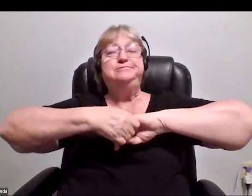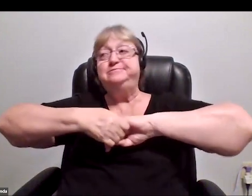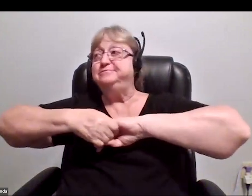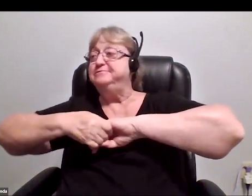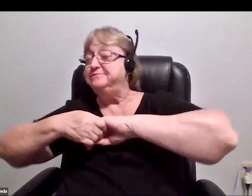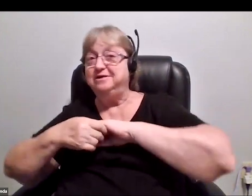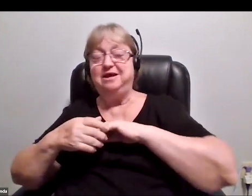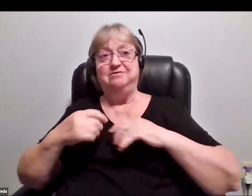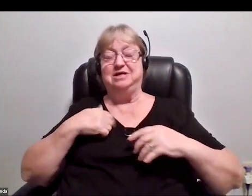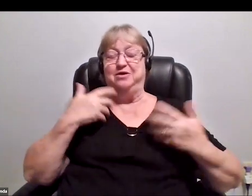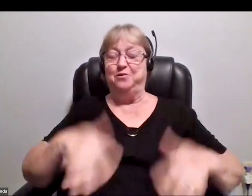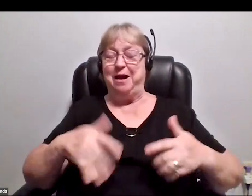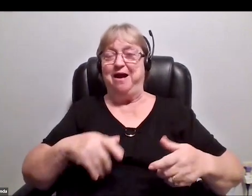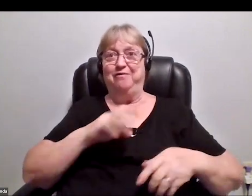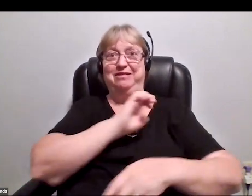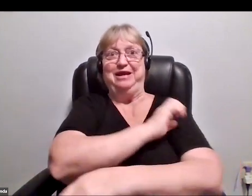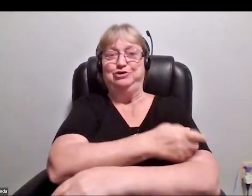of energy, [chuckles] and in a way, quite jarring.